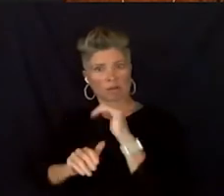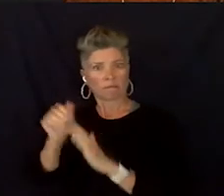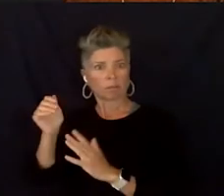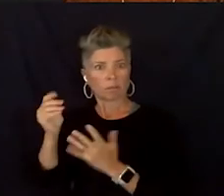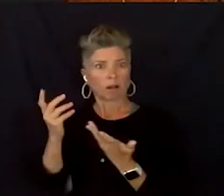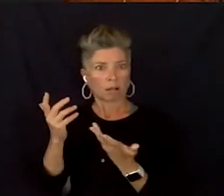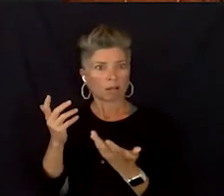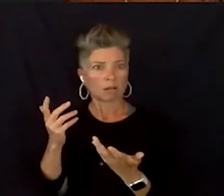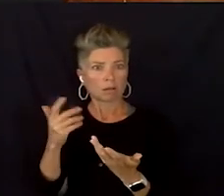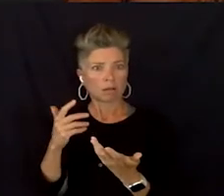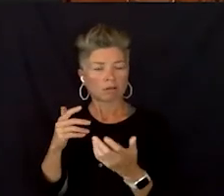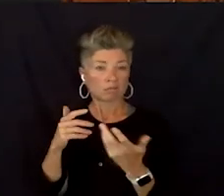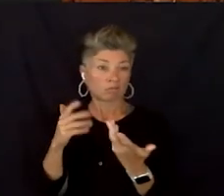And it's a beautiful thing.